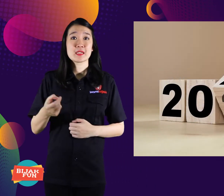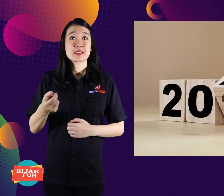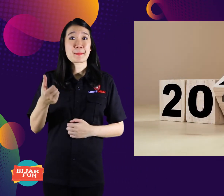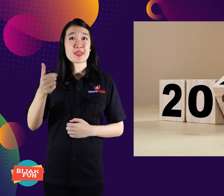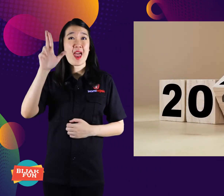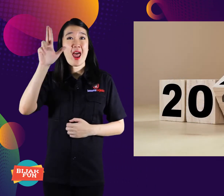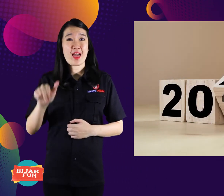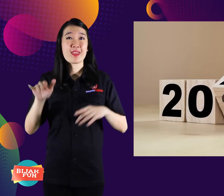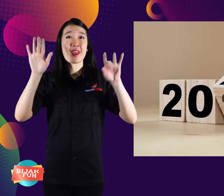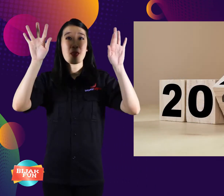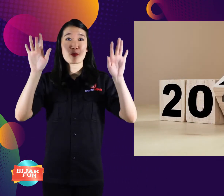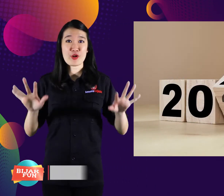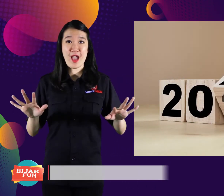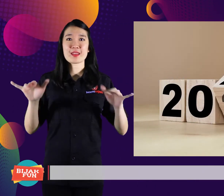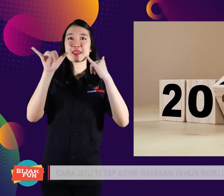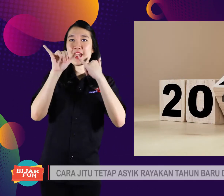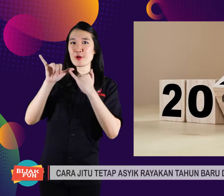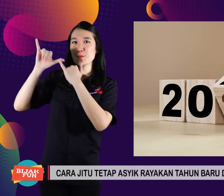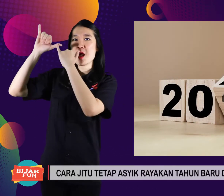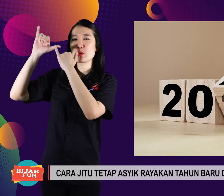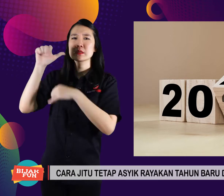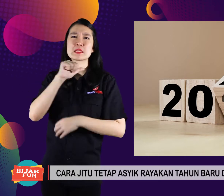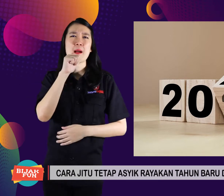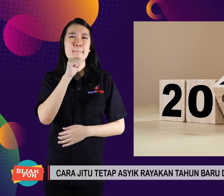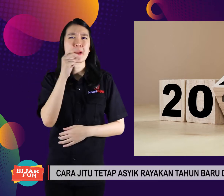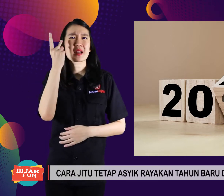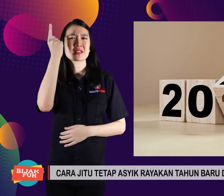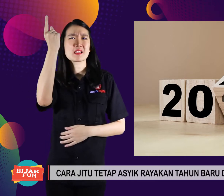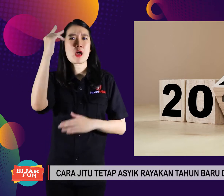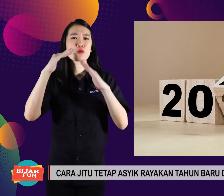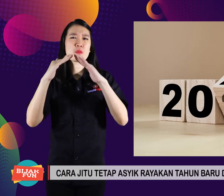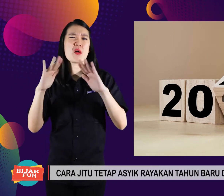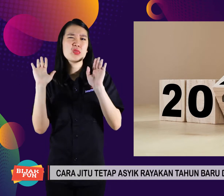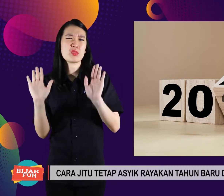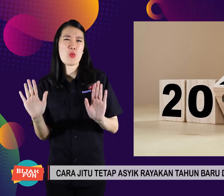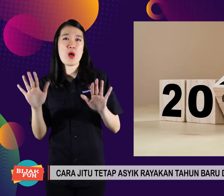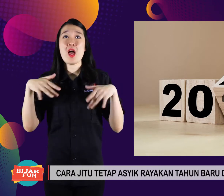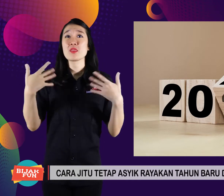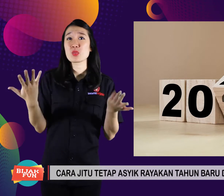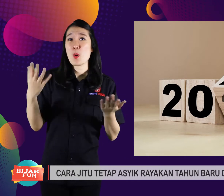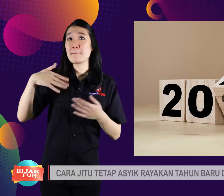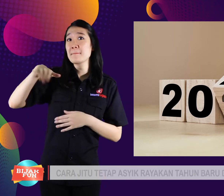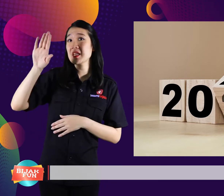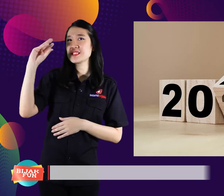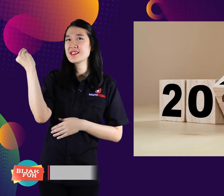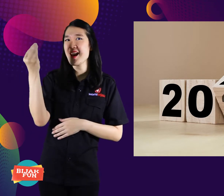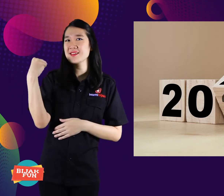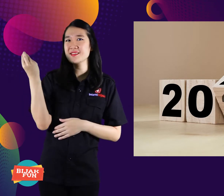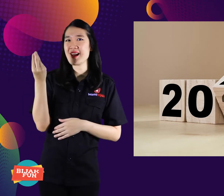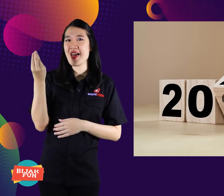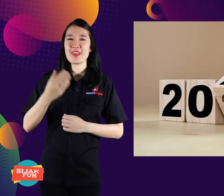Soon the new year holidays. Who plans at home? Or go for a walk?